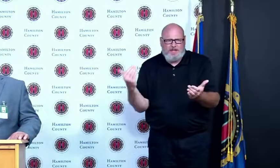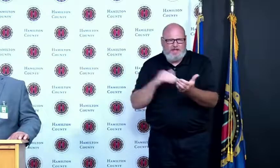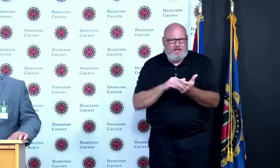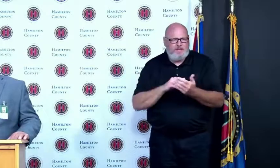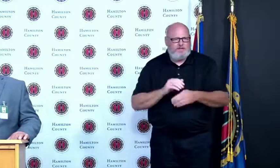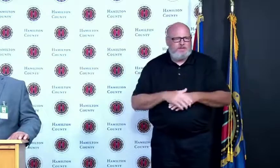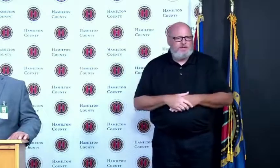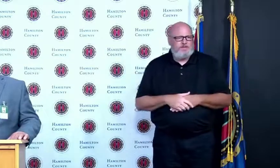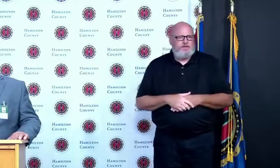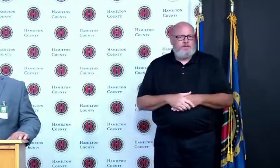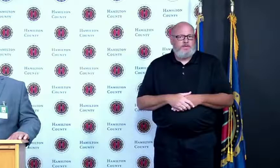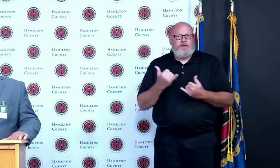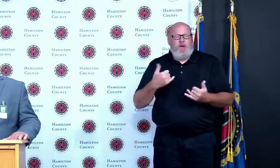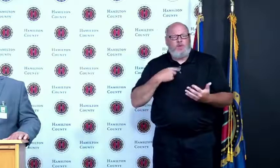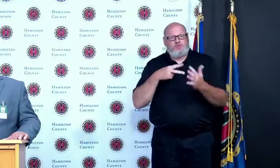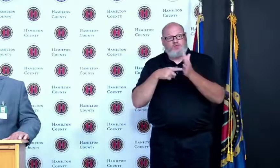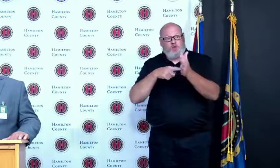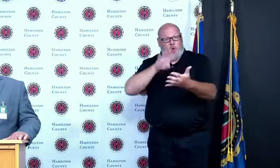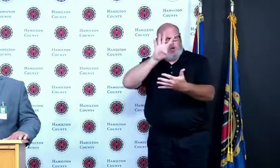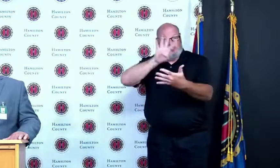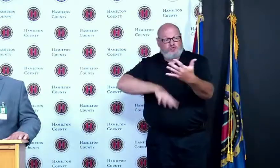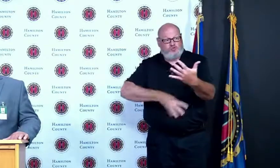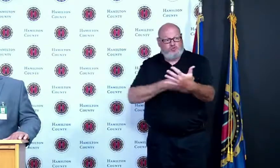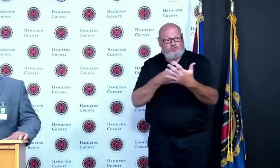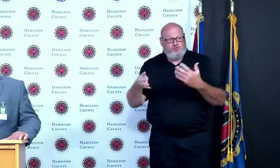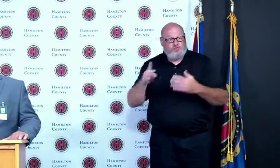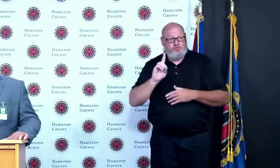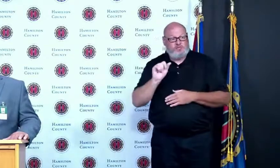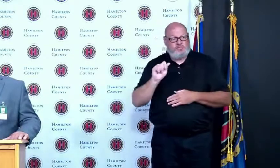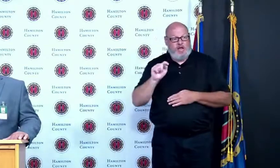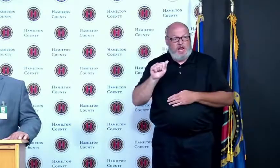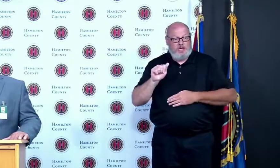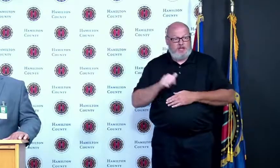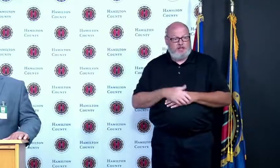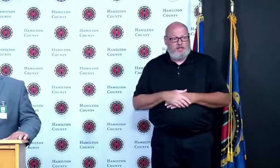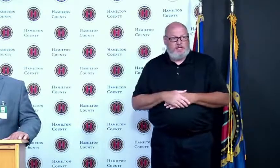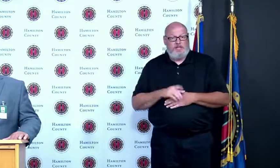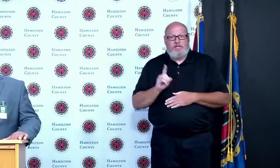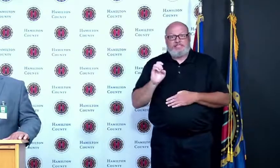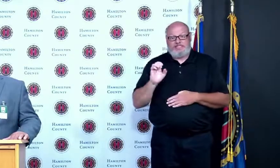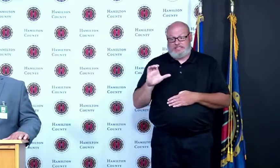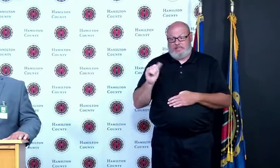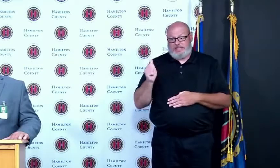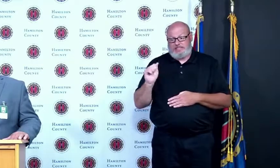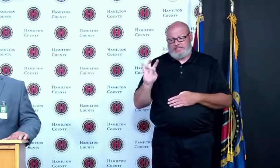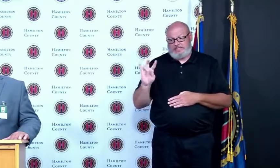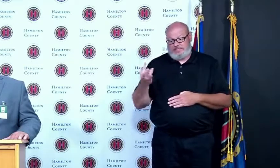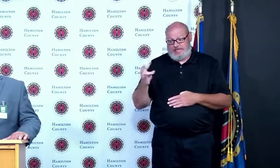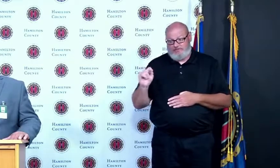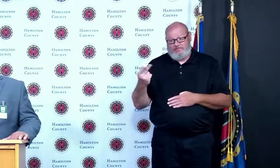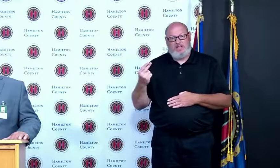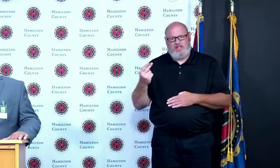in December when we saw 716 cases per day right now we are down to 41 cases per day